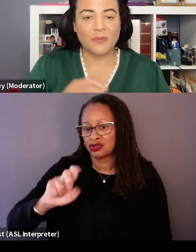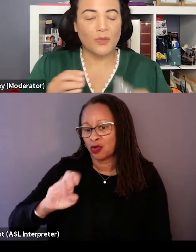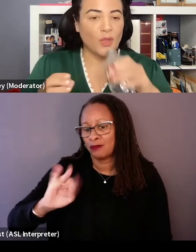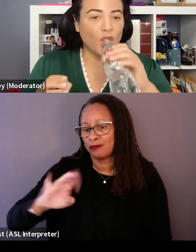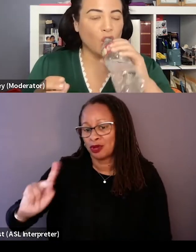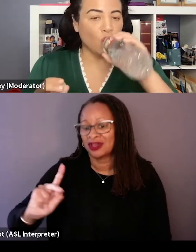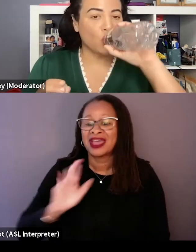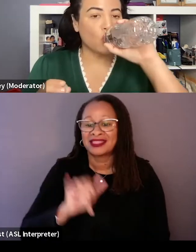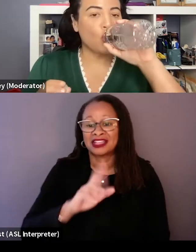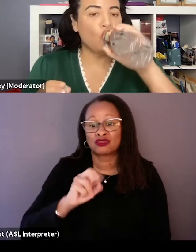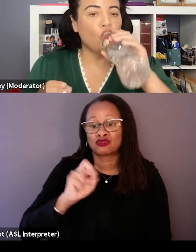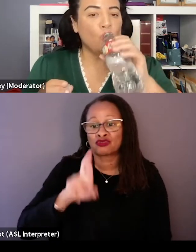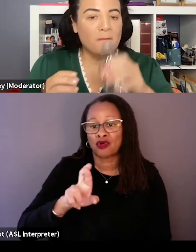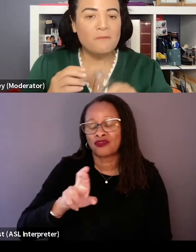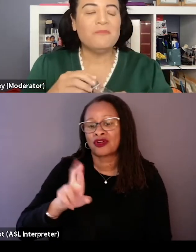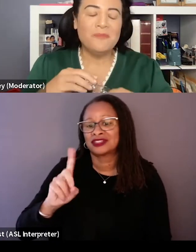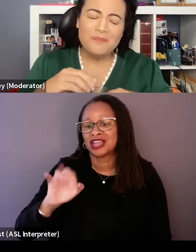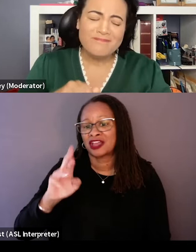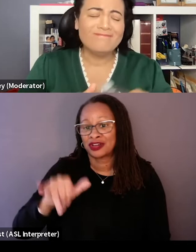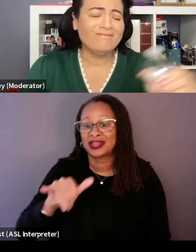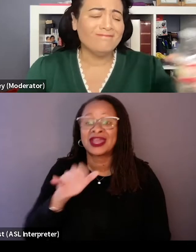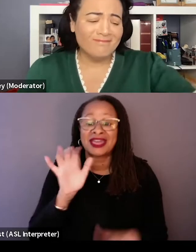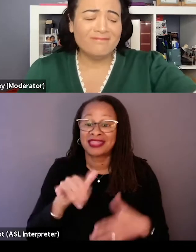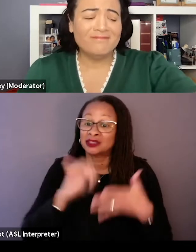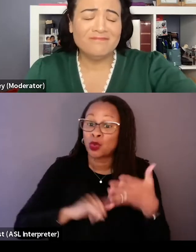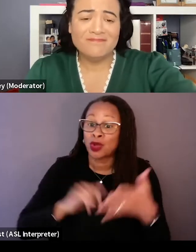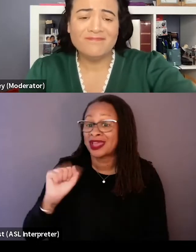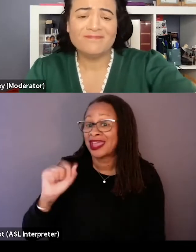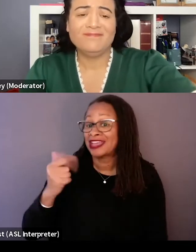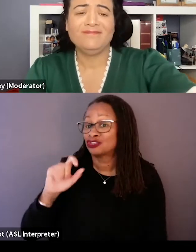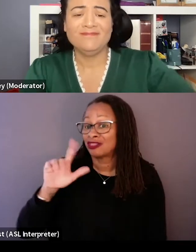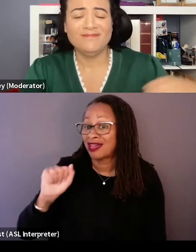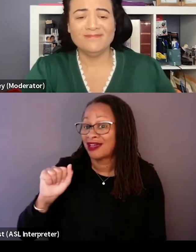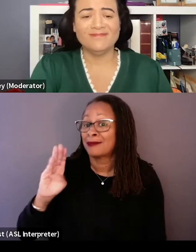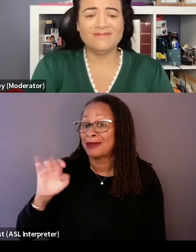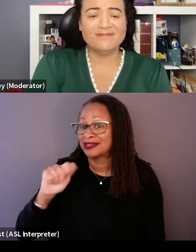which is what Angela Bassett is reading in our film. So we had all of those, which were a daily account